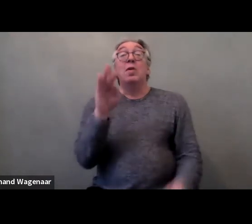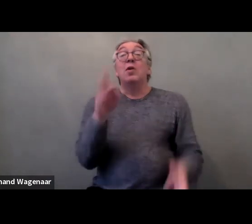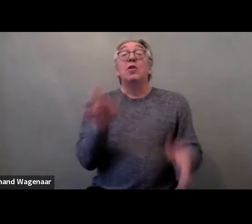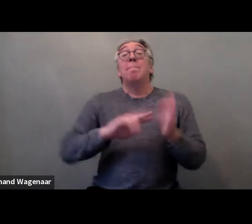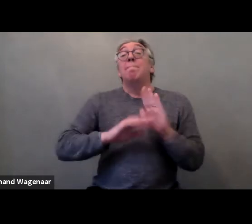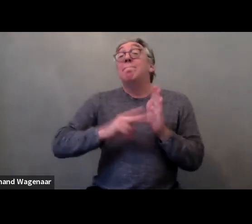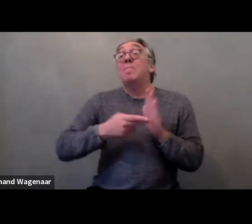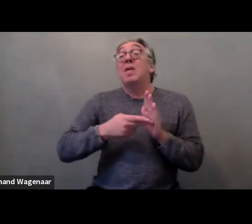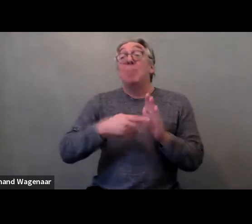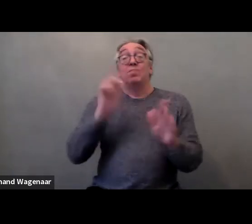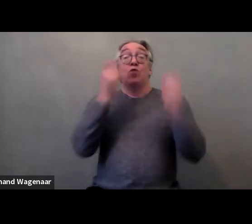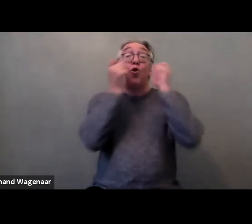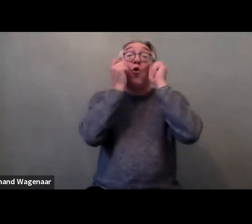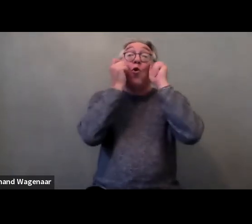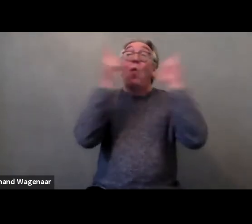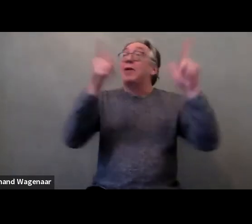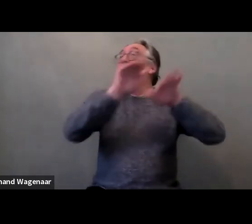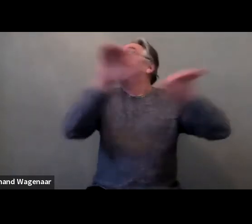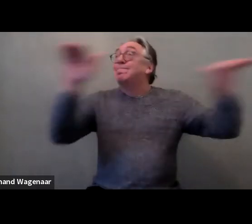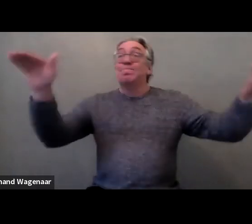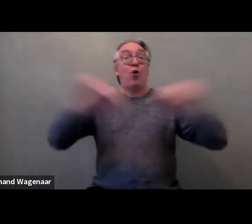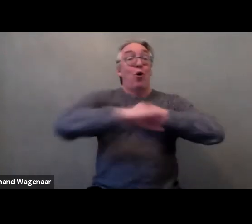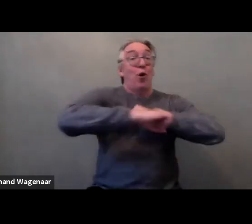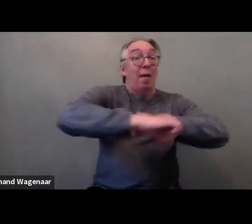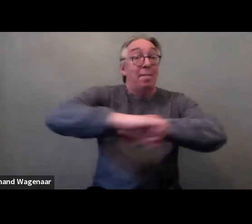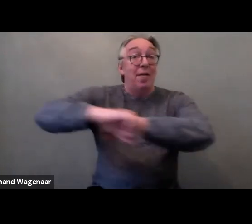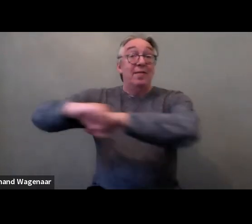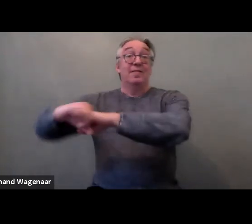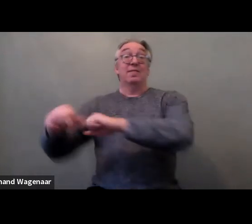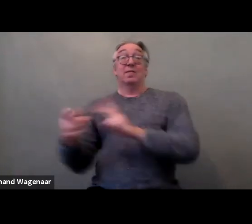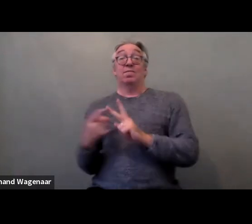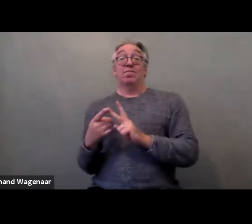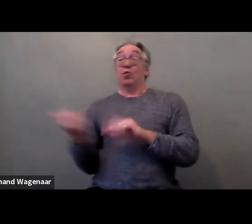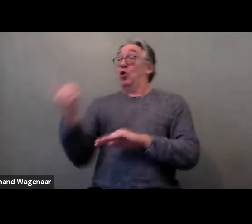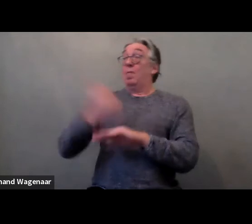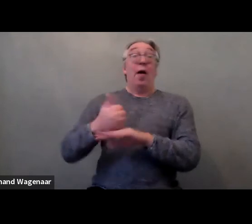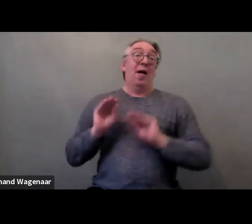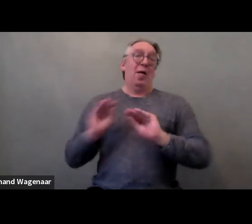running campaigns, education is a very important aspect of prevention.